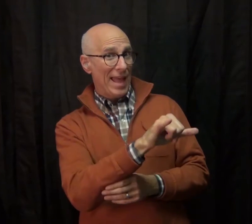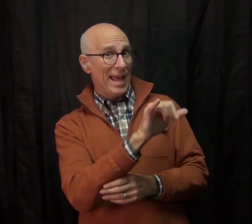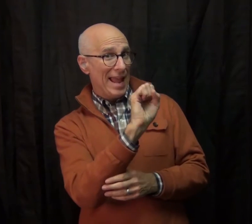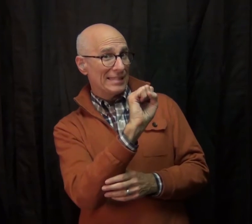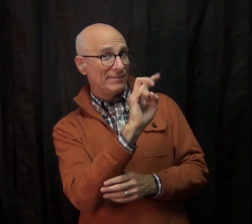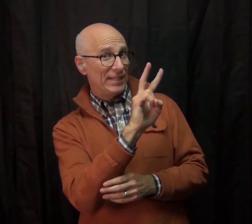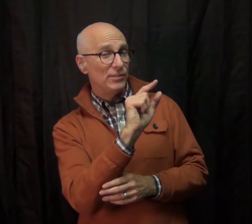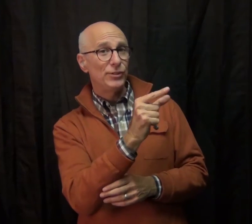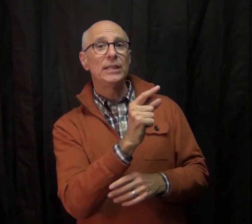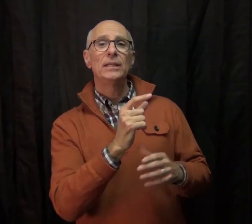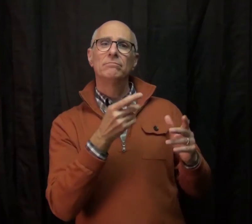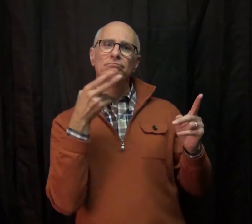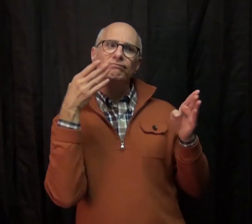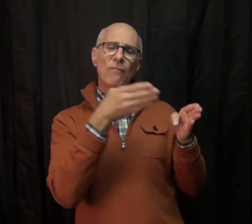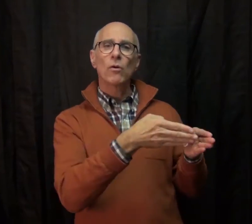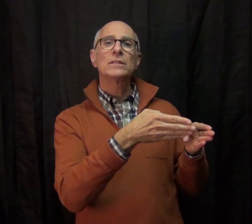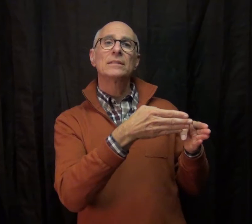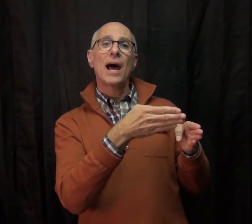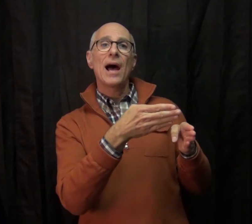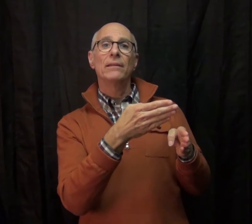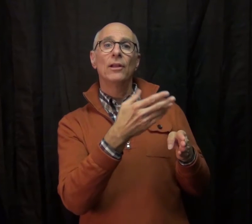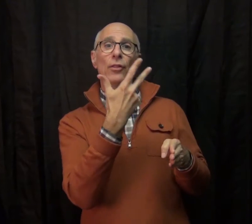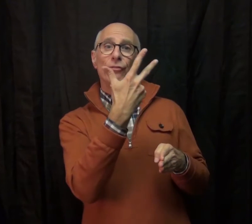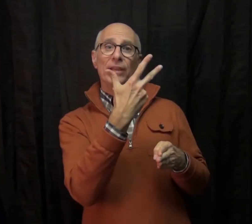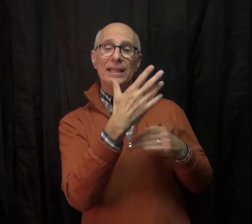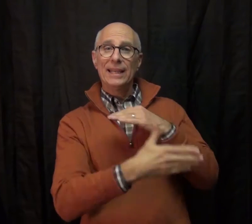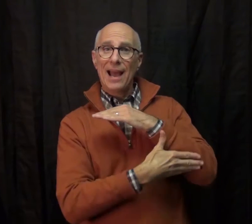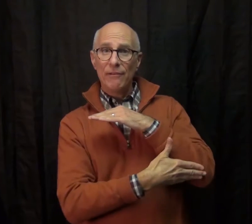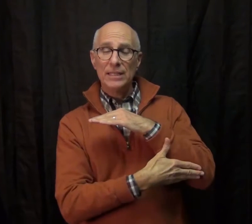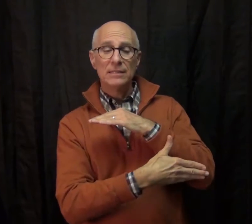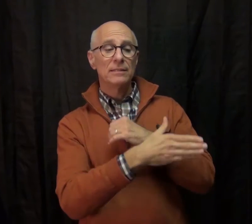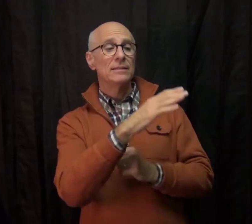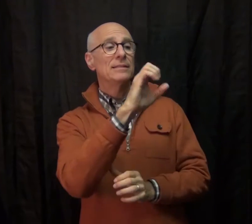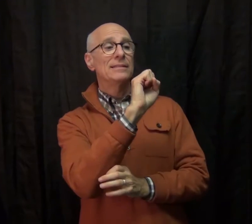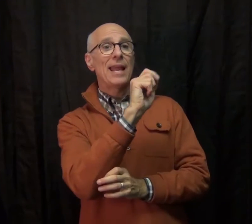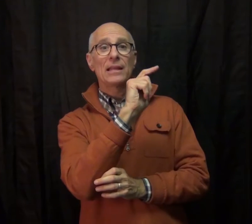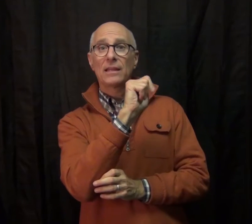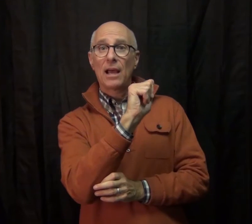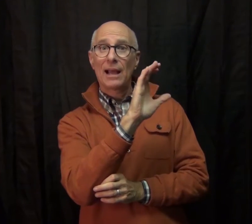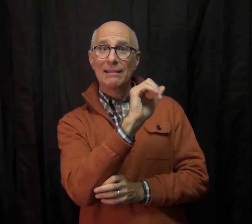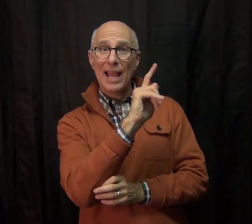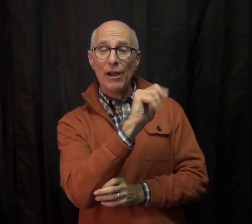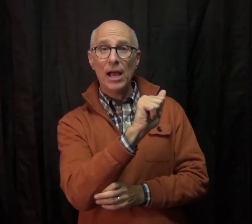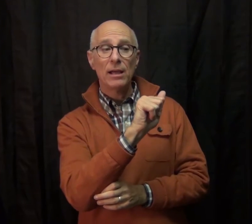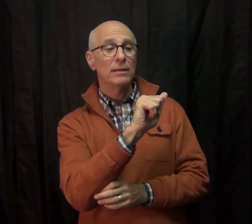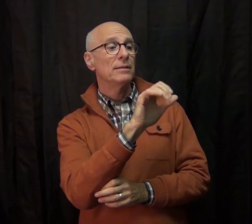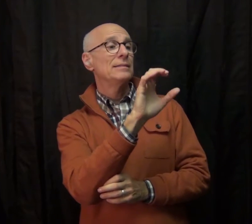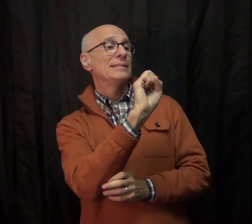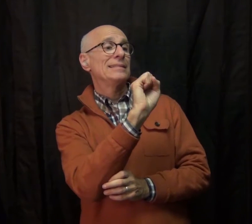which focuses on these three counties: Santa Clara,